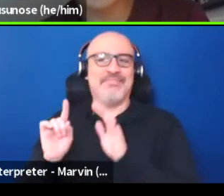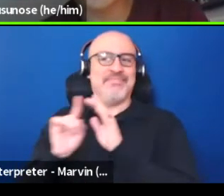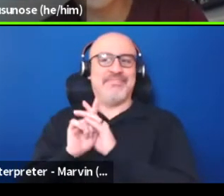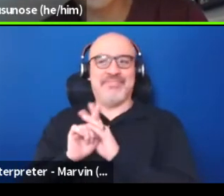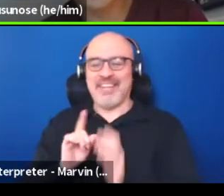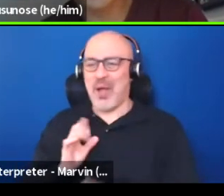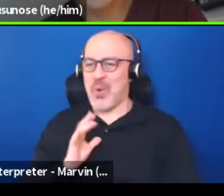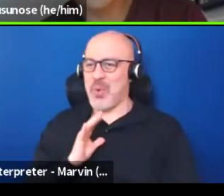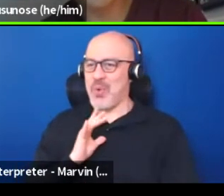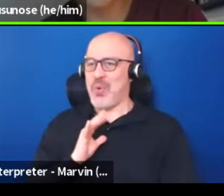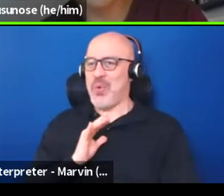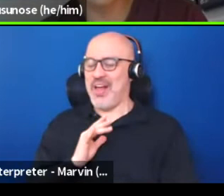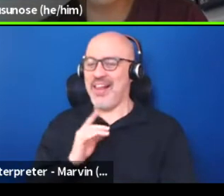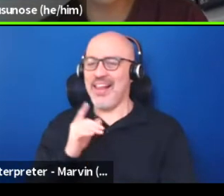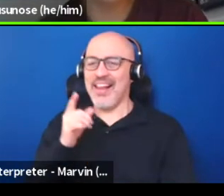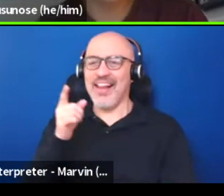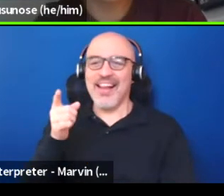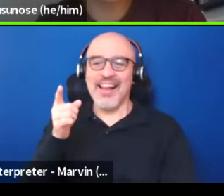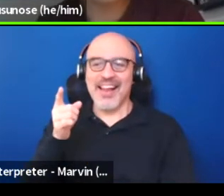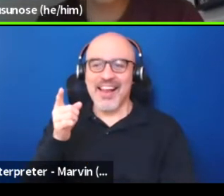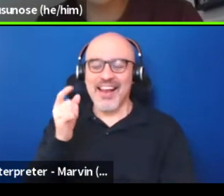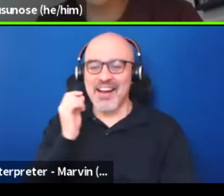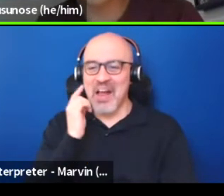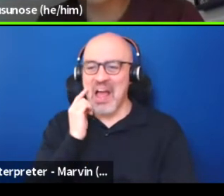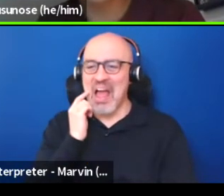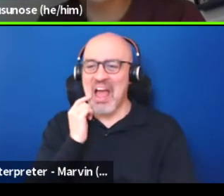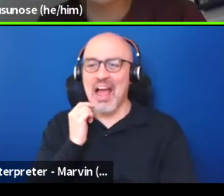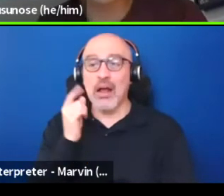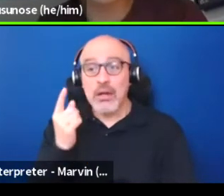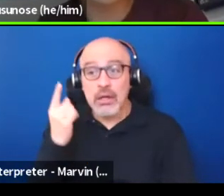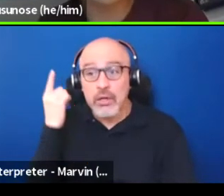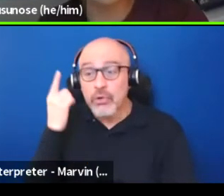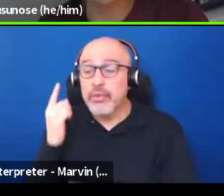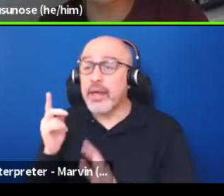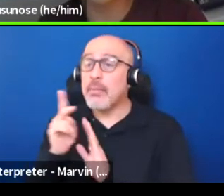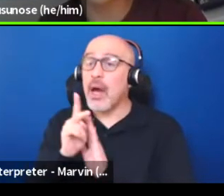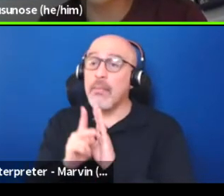because when you think about policymaking in government,